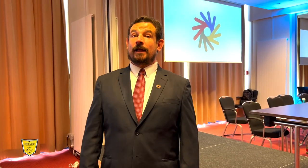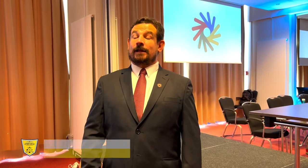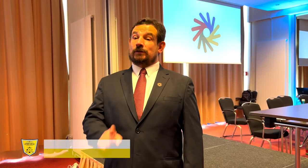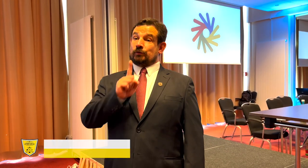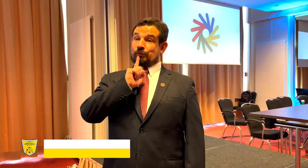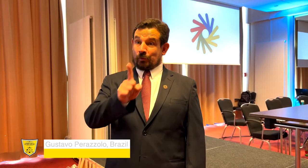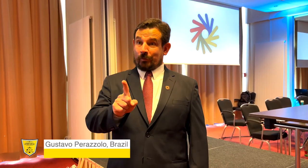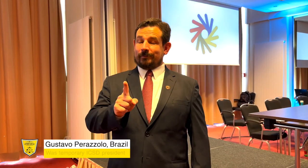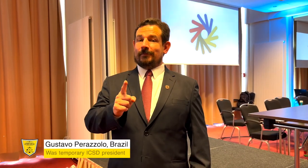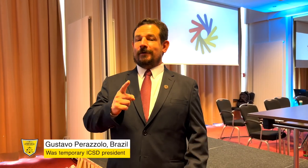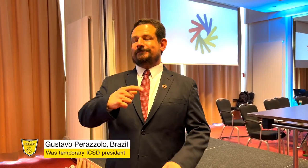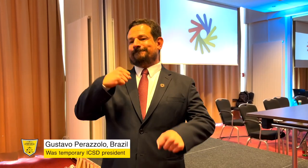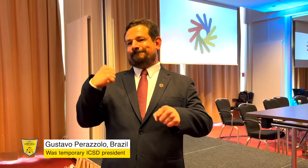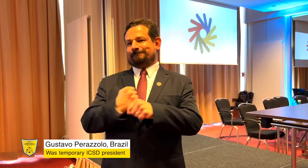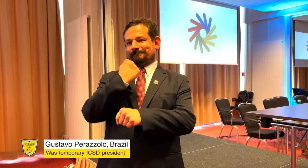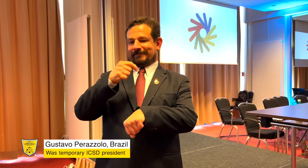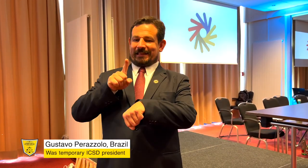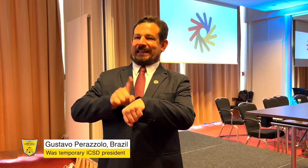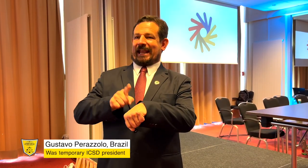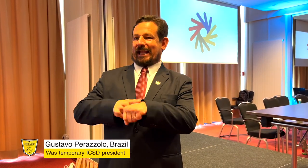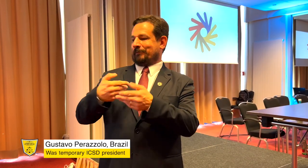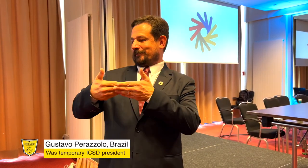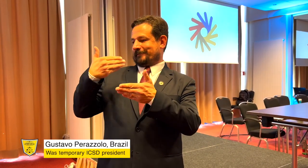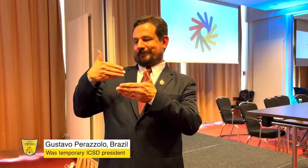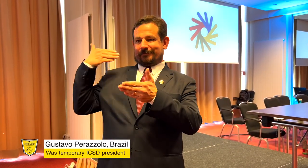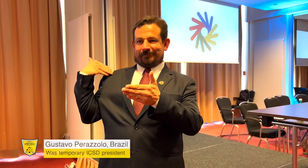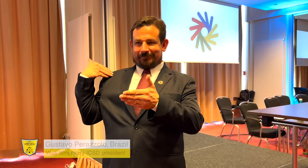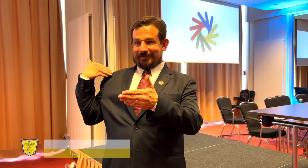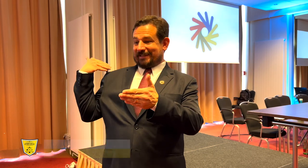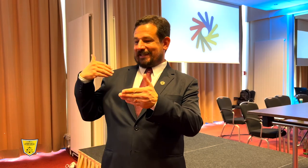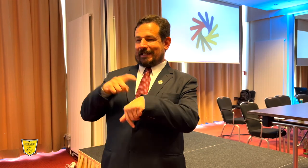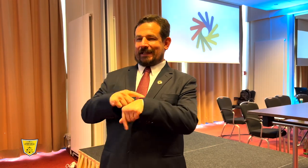Certainly, the time given was a short one and now it’s the end.